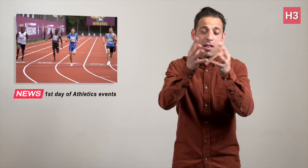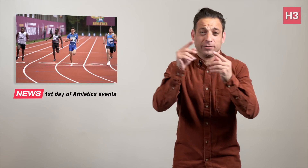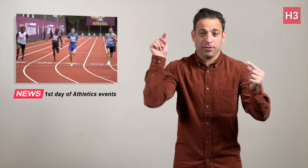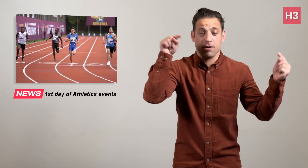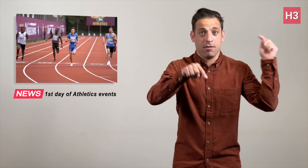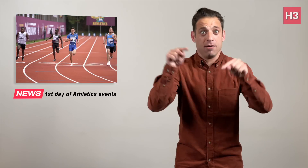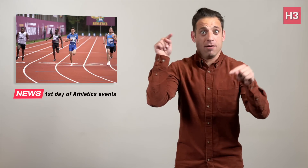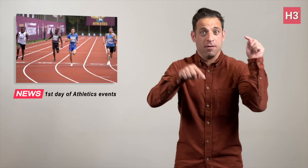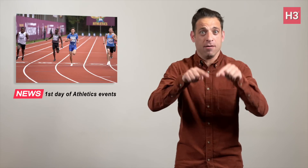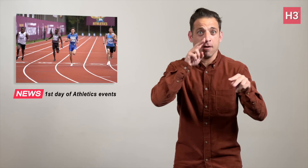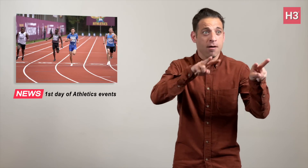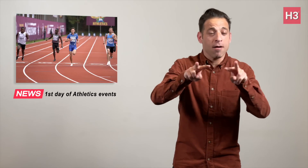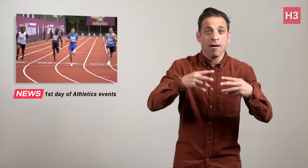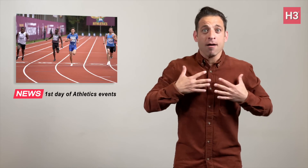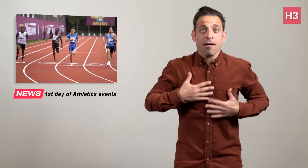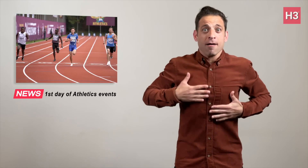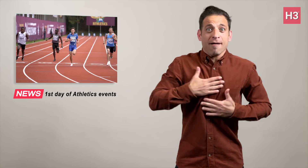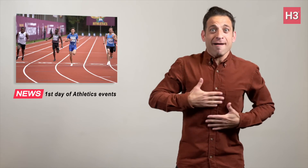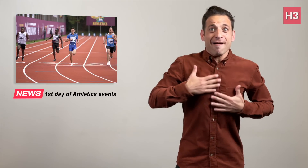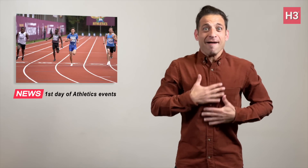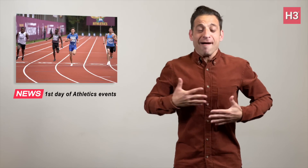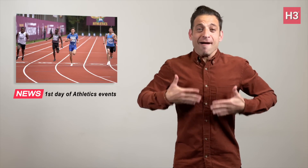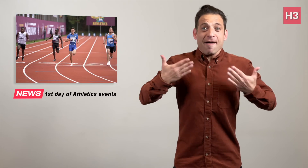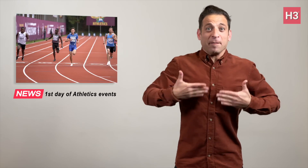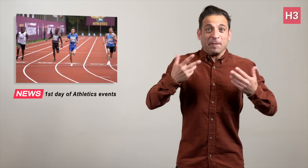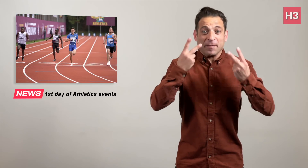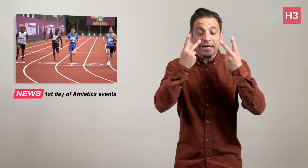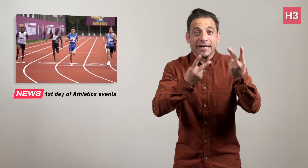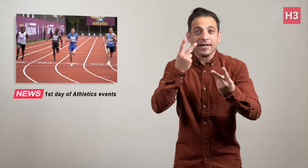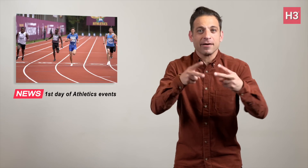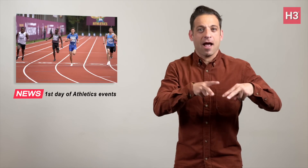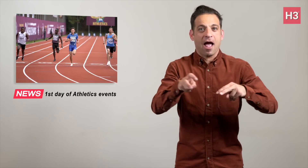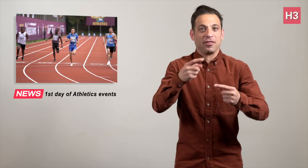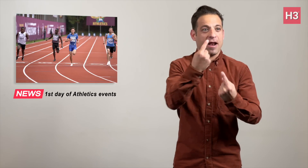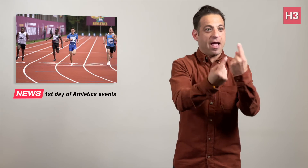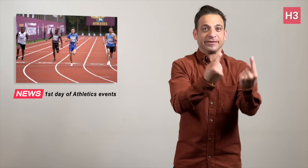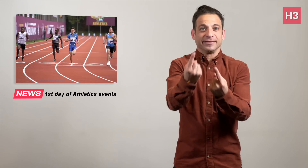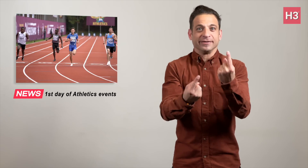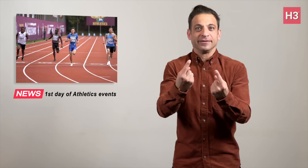The fans across the world excitedly look forward